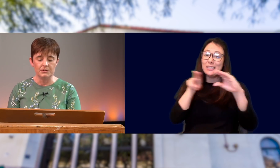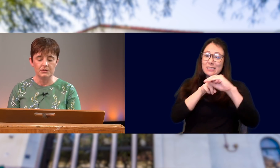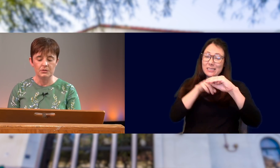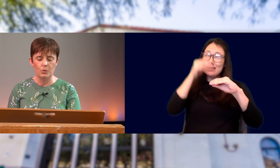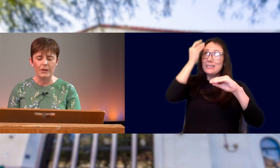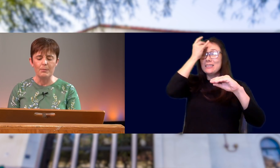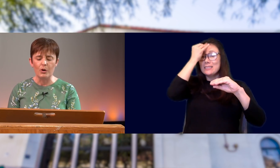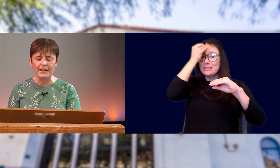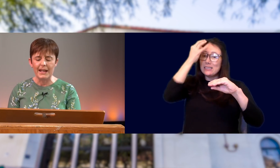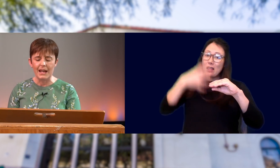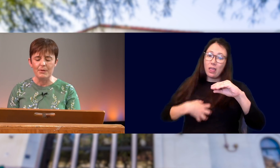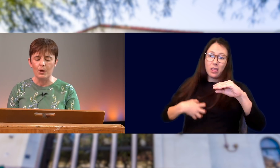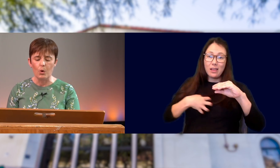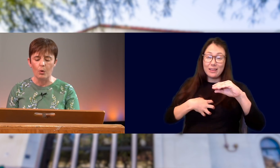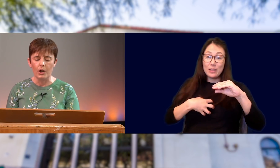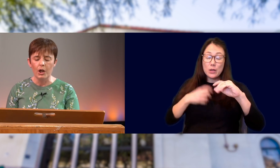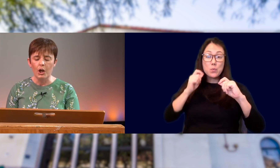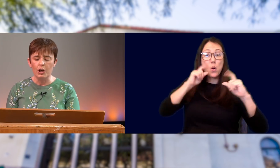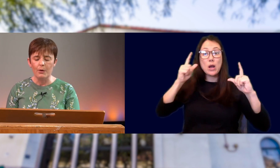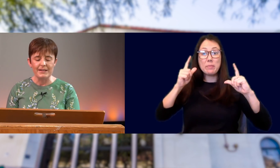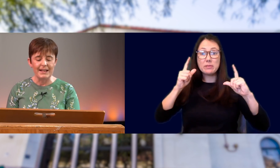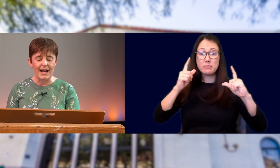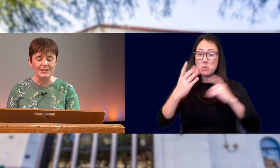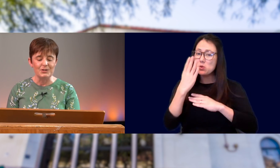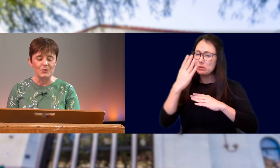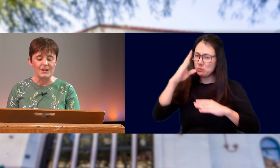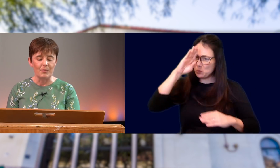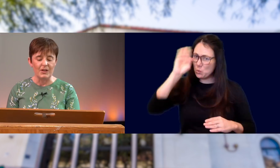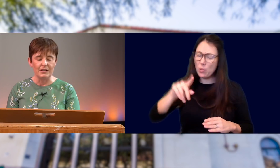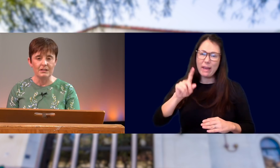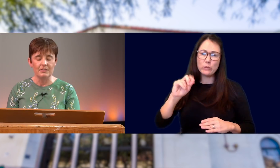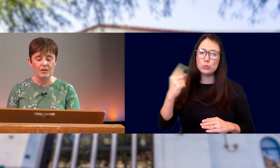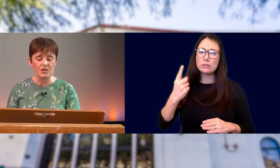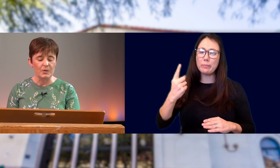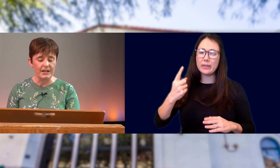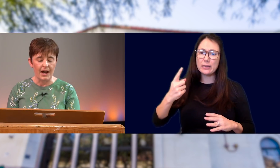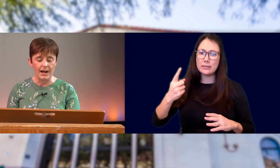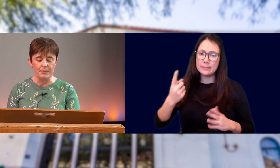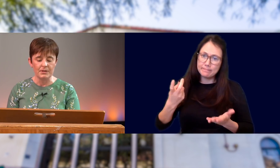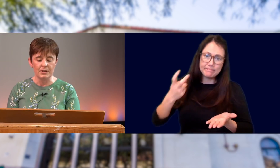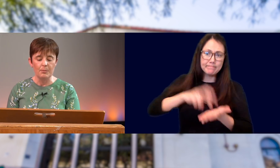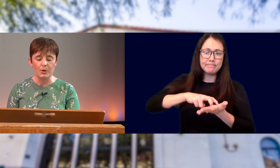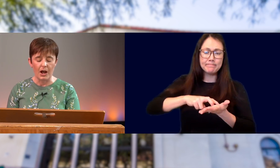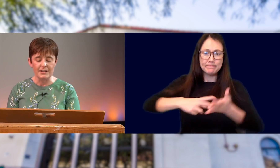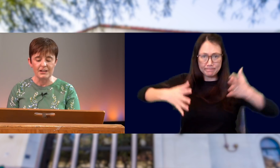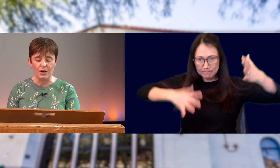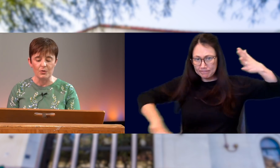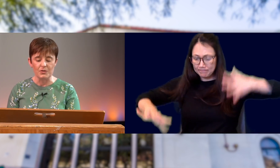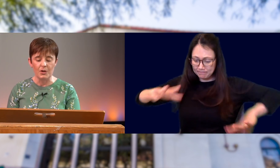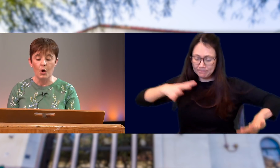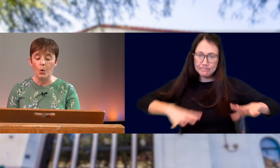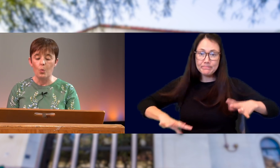WHEN THE MORNING CAME HE AWOKE KNOWING THAT HE HAD TO DO SOMETHING. SO HE GOT UP, PUT ON HIS CLOTHES,